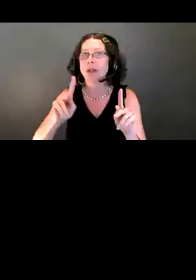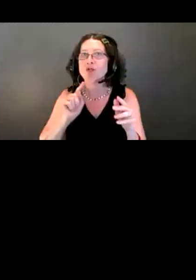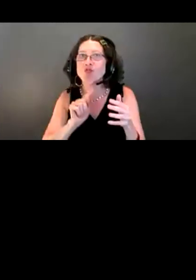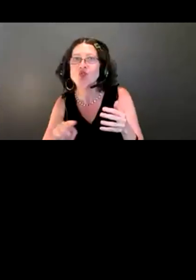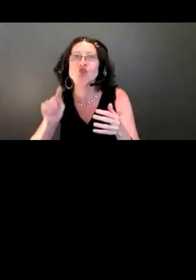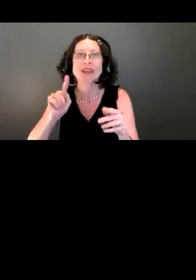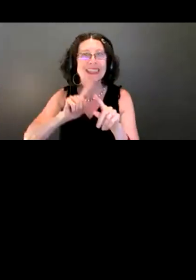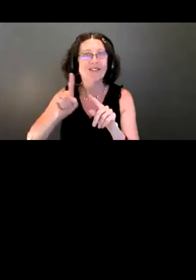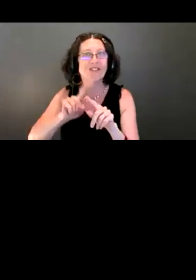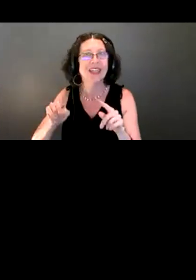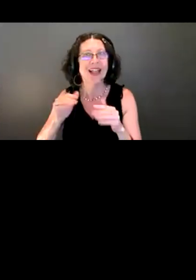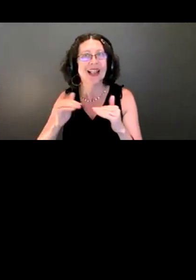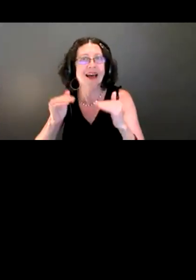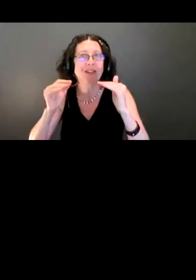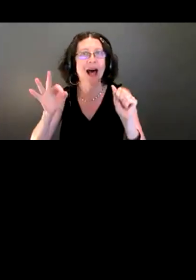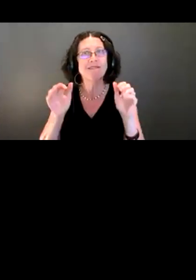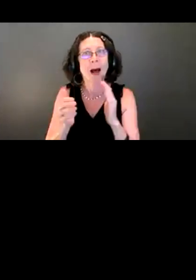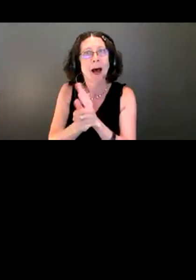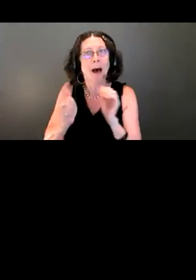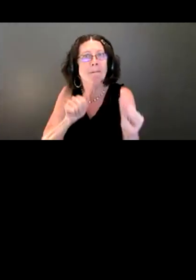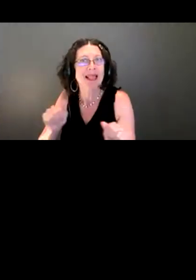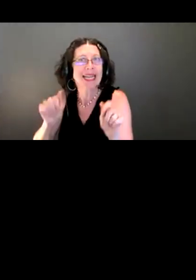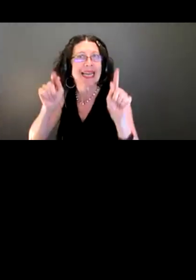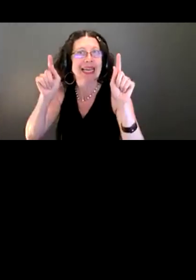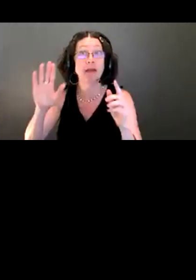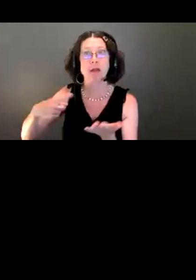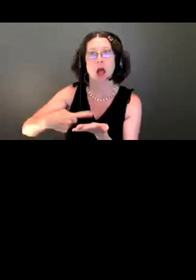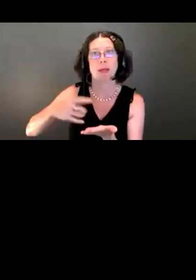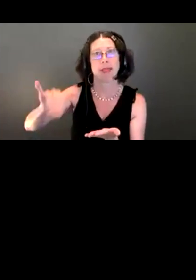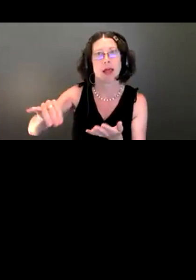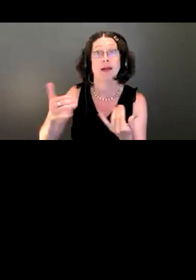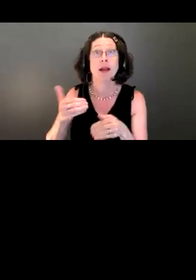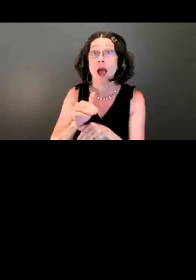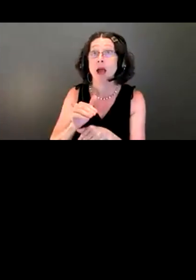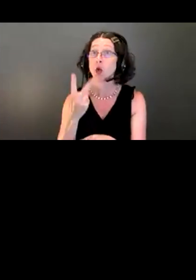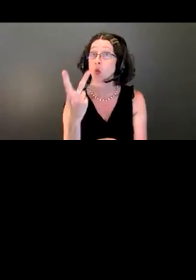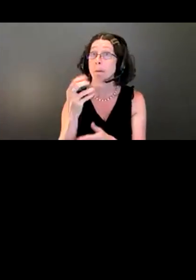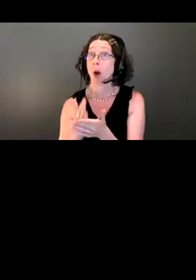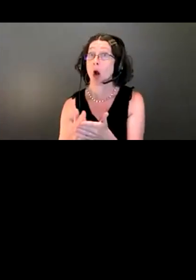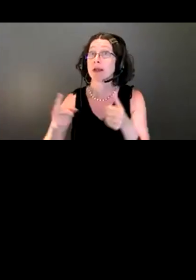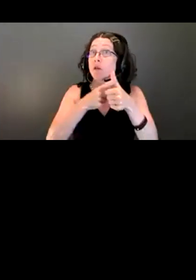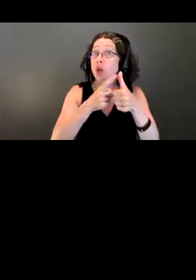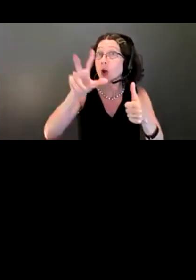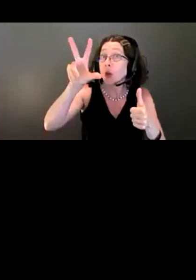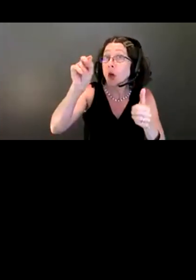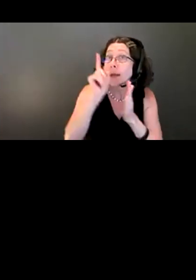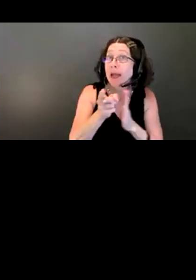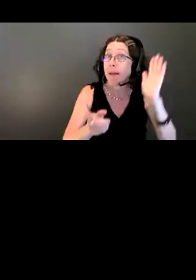Tonight's briefing will be talking about just that, and it will be set up in two parts. First, we'll include a 30-minute presentation, during which, as